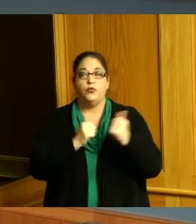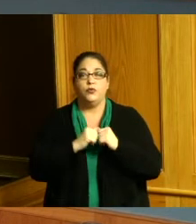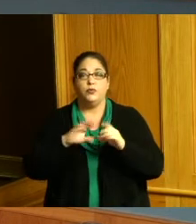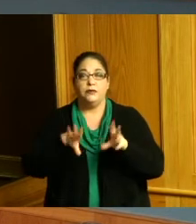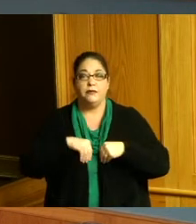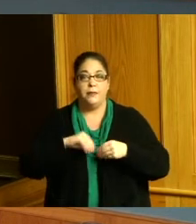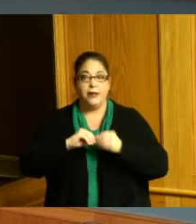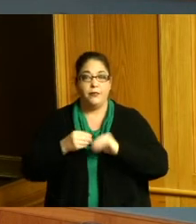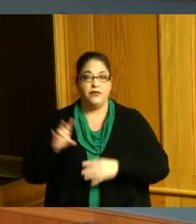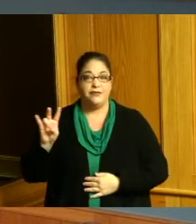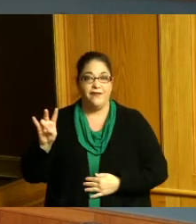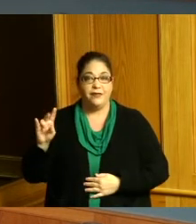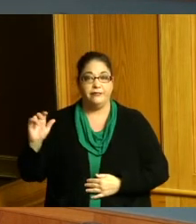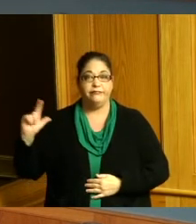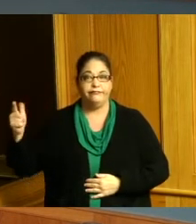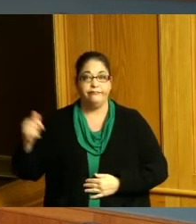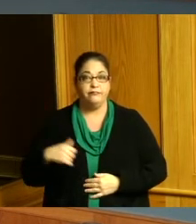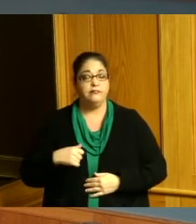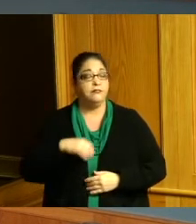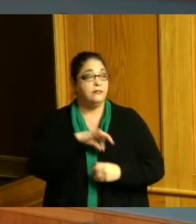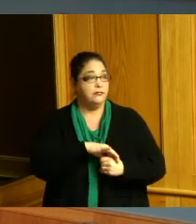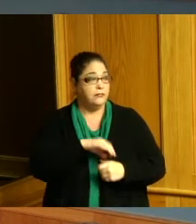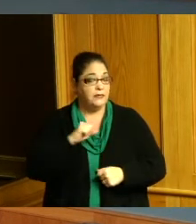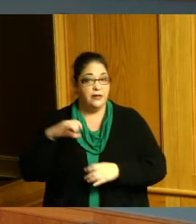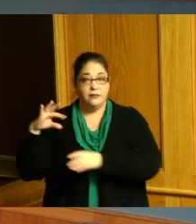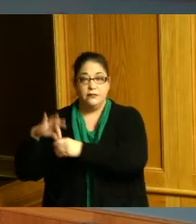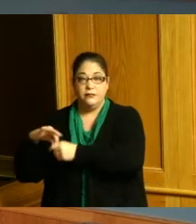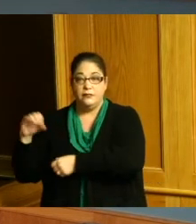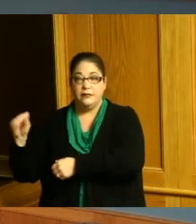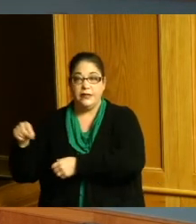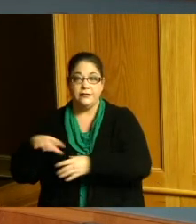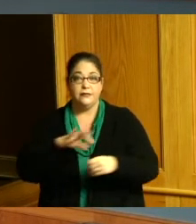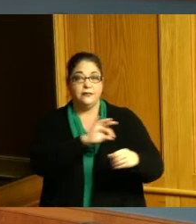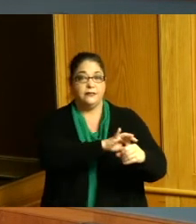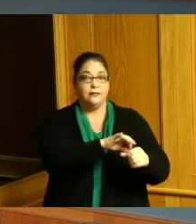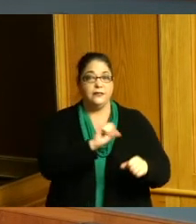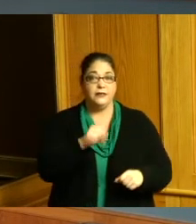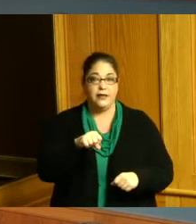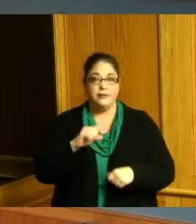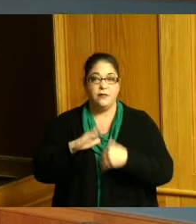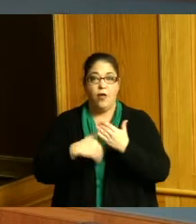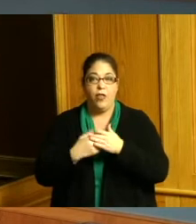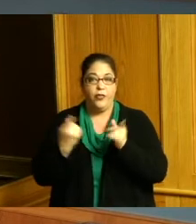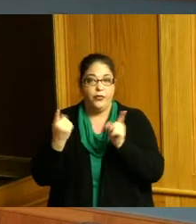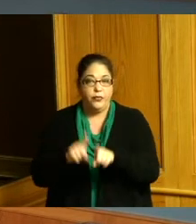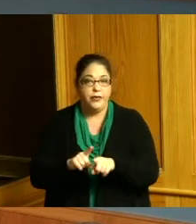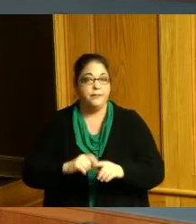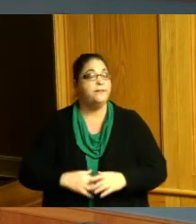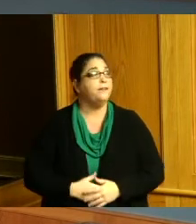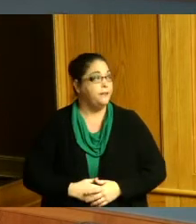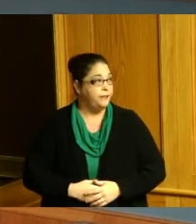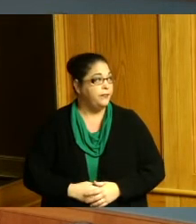again Commissioner Summerow Dumas yes Commissioner Reece yes Mr treehouse yes thank you item number